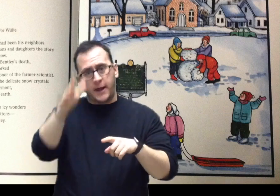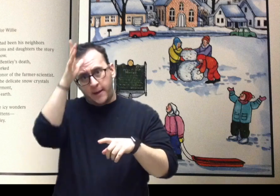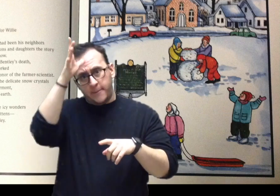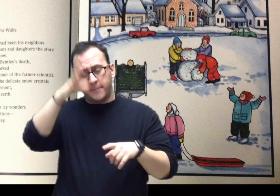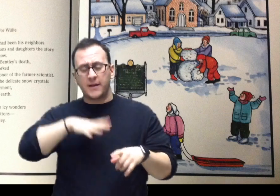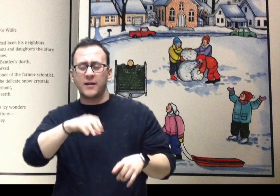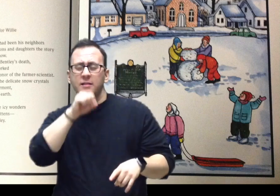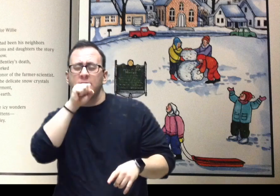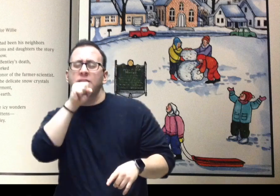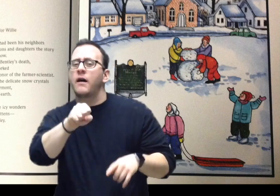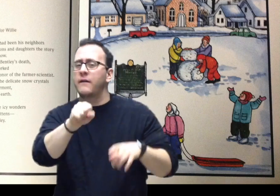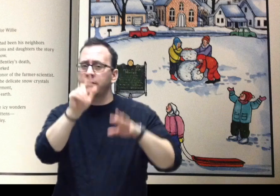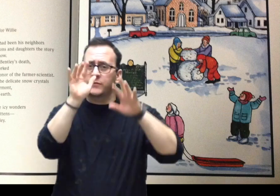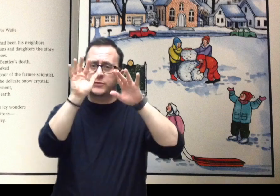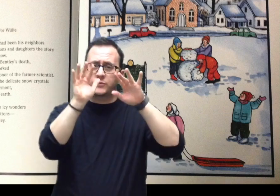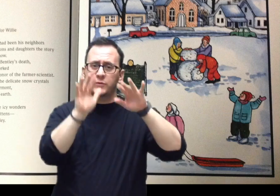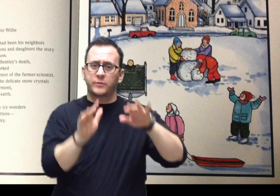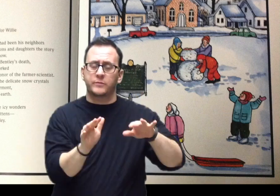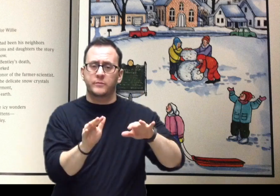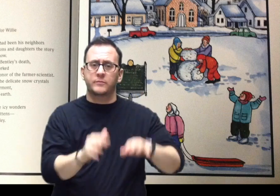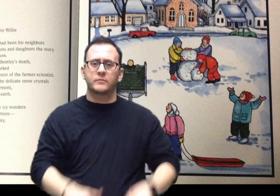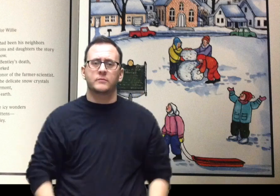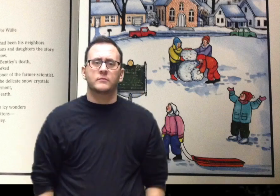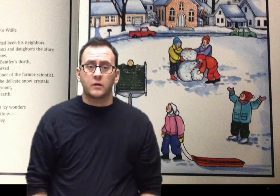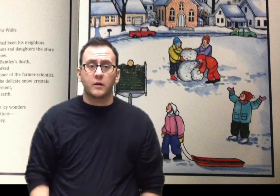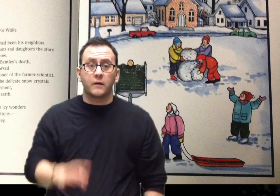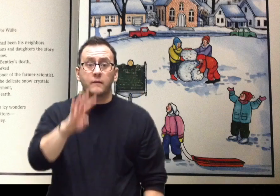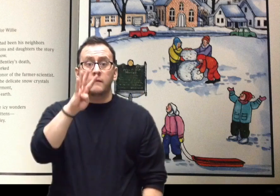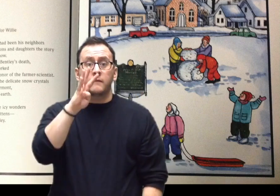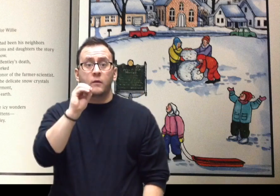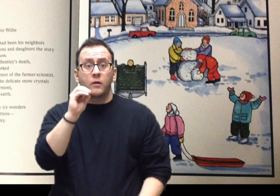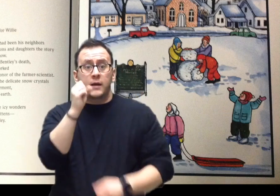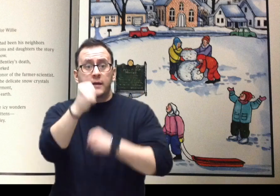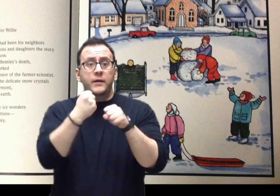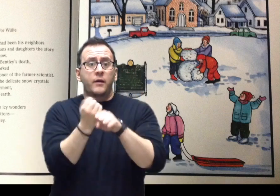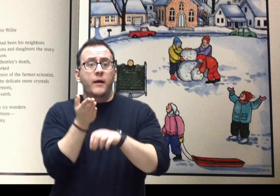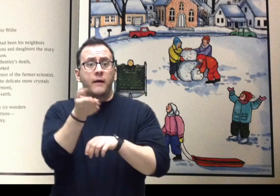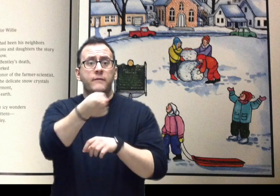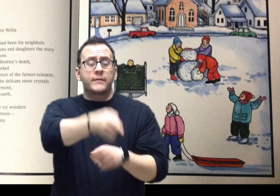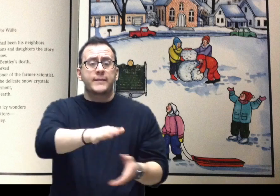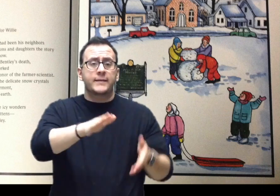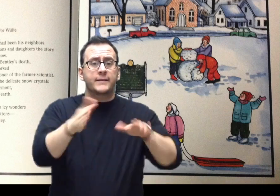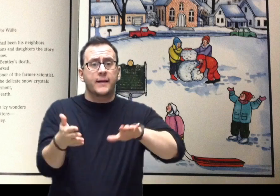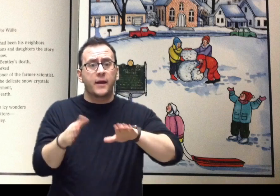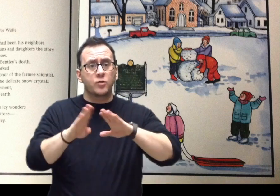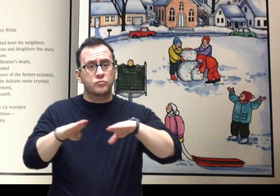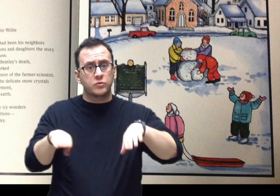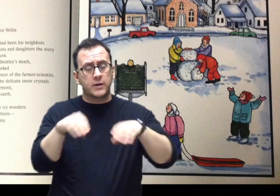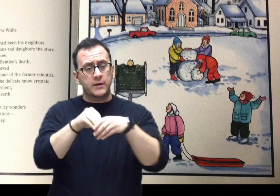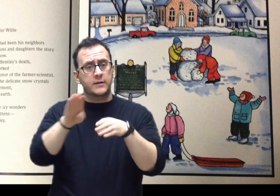Forty years after Wilson Bentley’s death, children in his village worked to set up a museum in honor of the farmer-scientist.